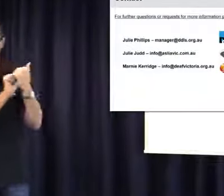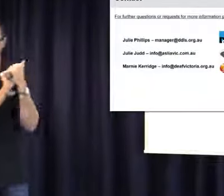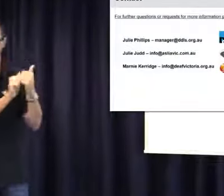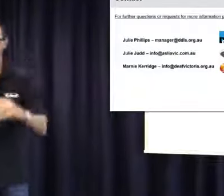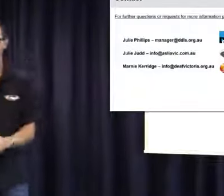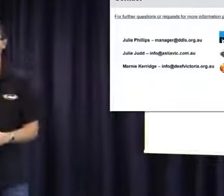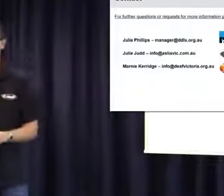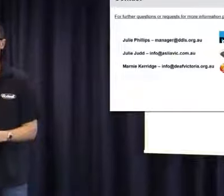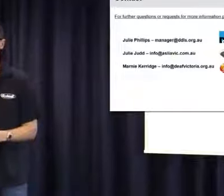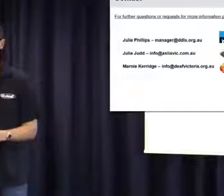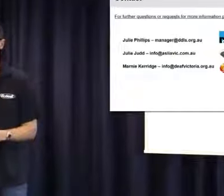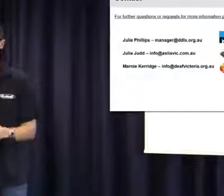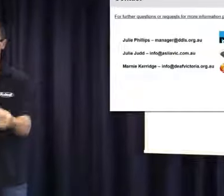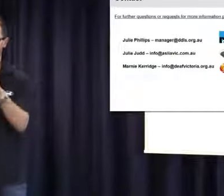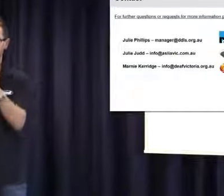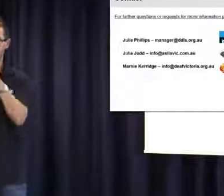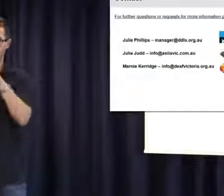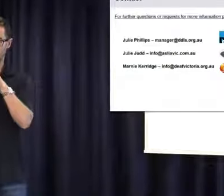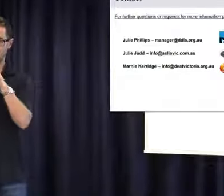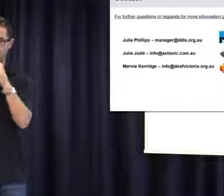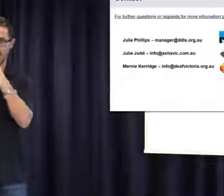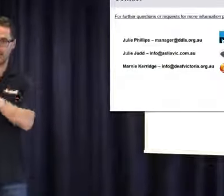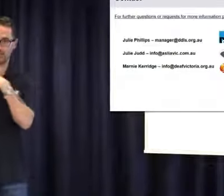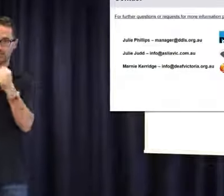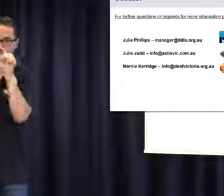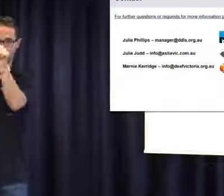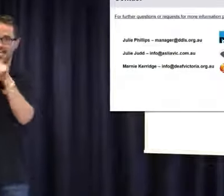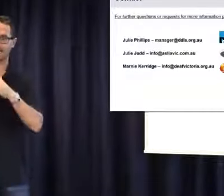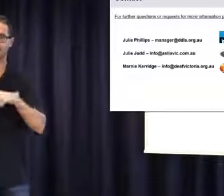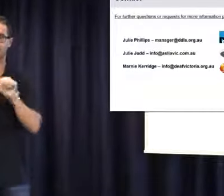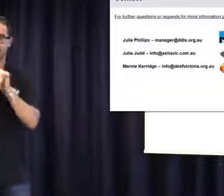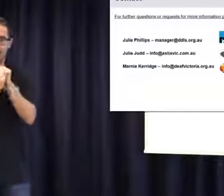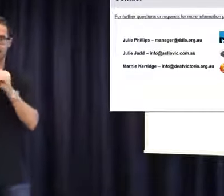Australia, we see them as a key partner in achieving this outcome. The commitment that